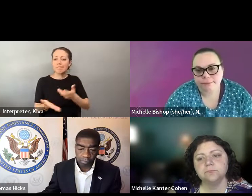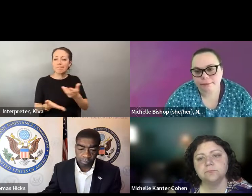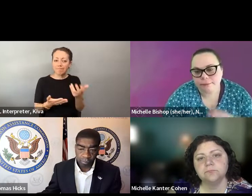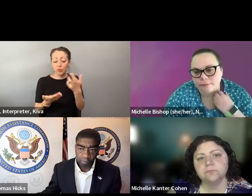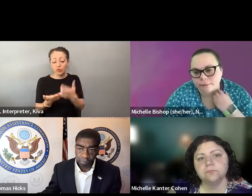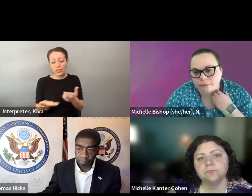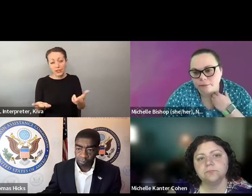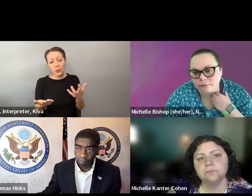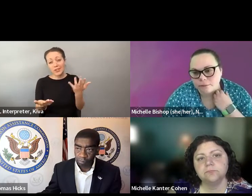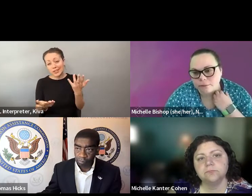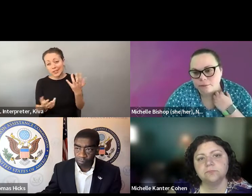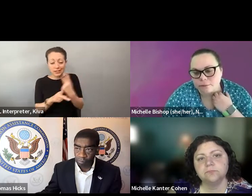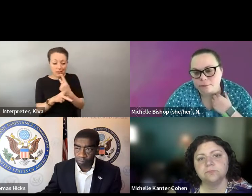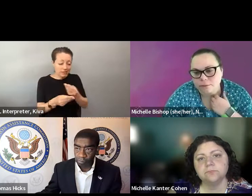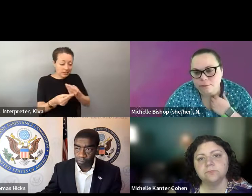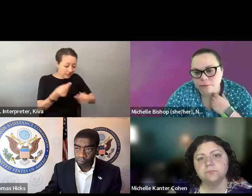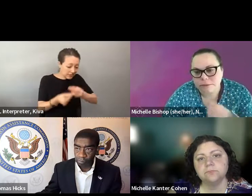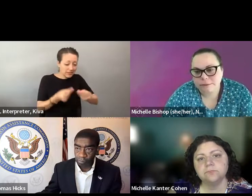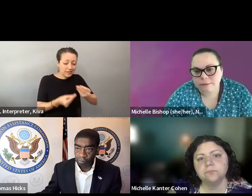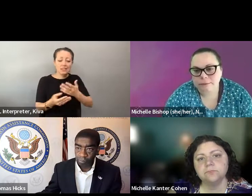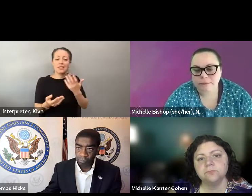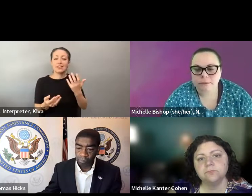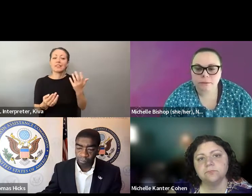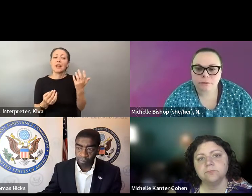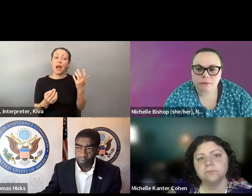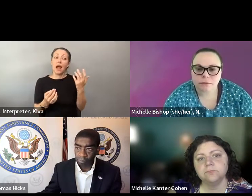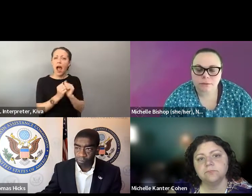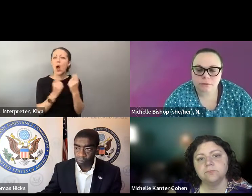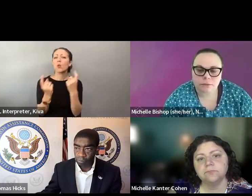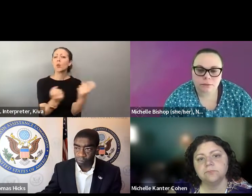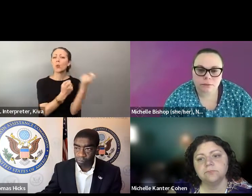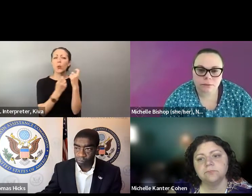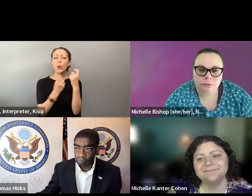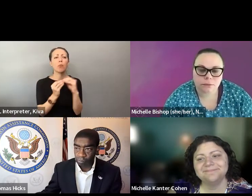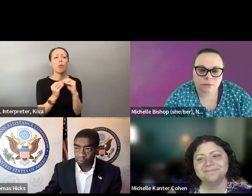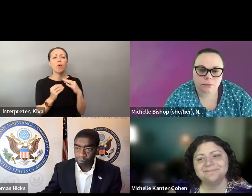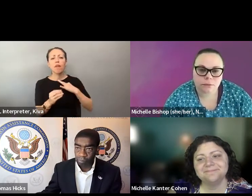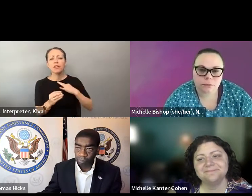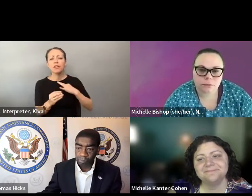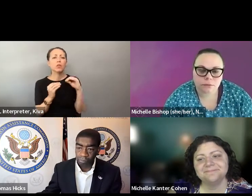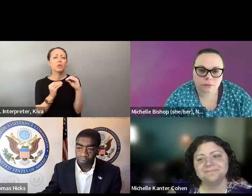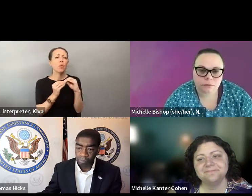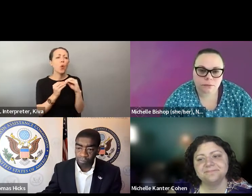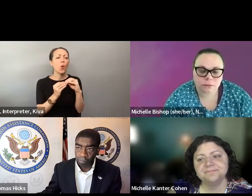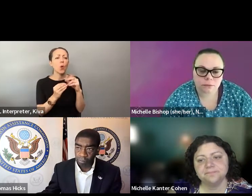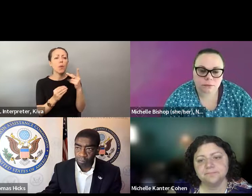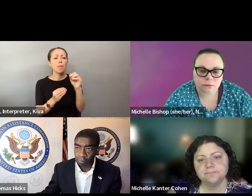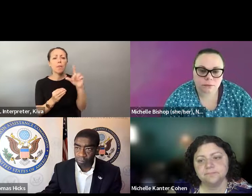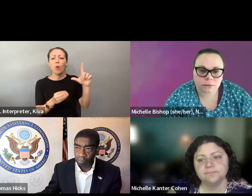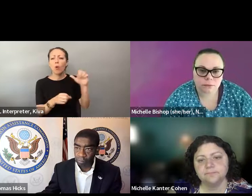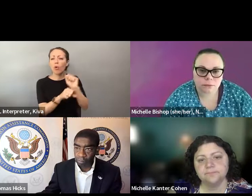that is that it takes staff away from other things. So it seems like it's really just a resource question. But the funding and also poll worker recruitment. And that's